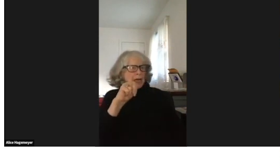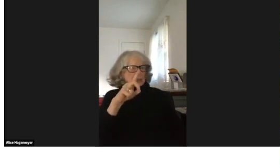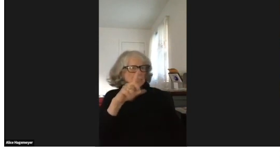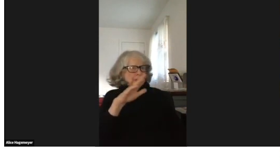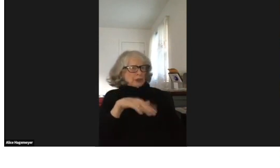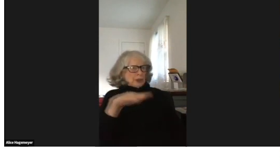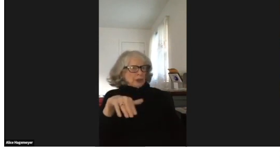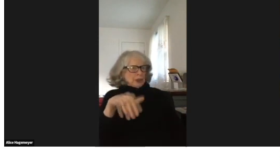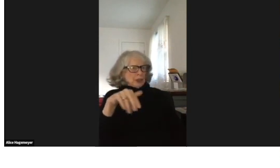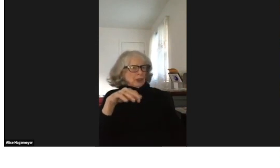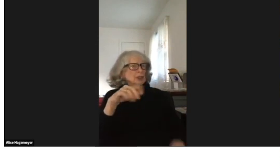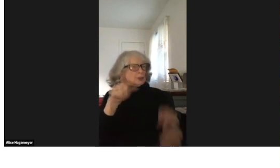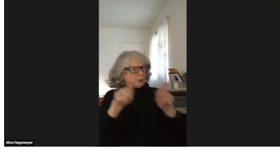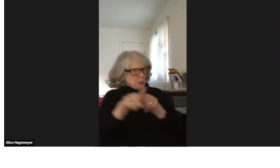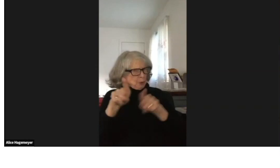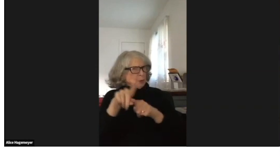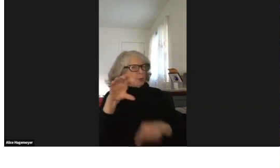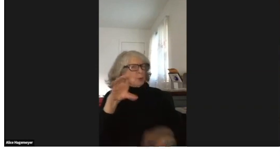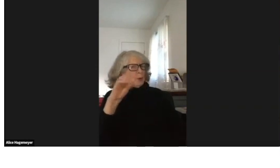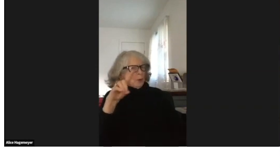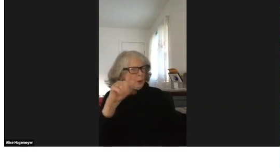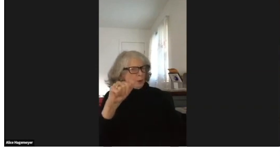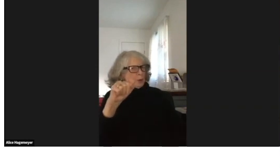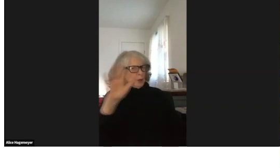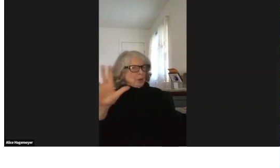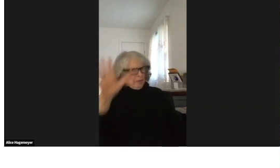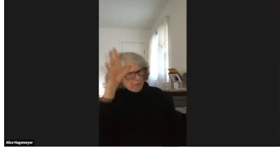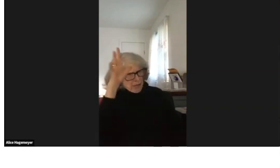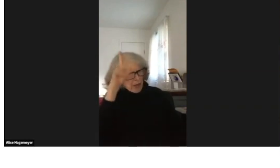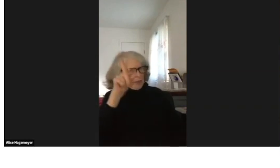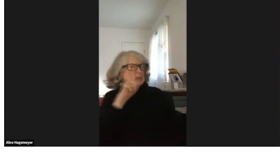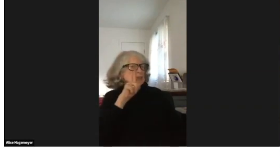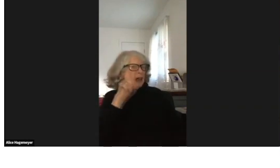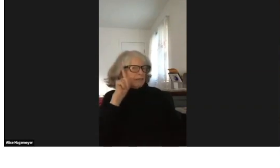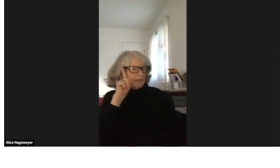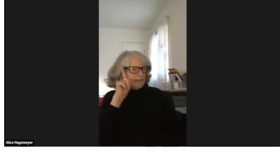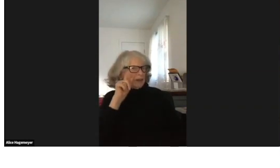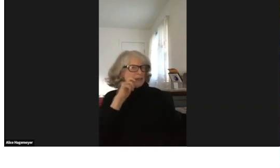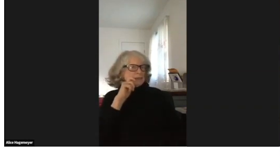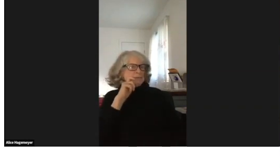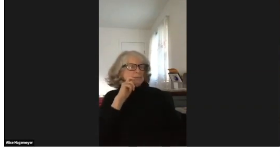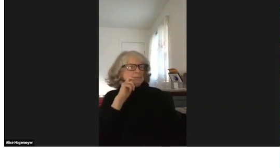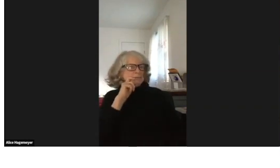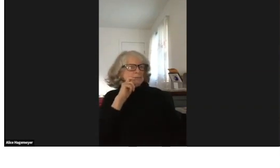My three grandchildren are also hearing and they're CODAs because their father is deaf.